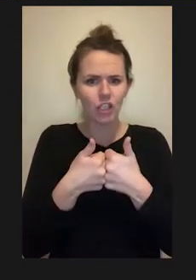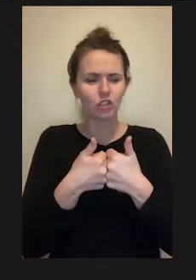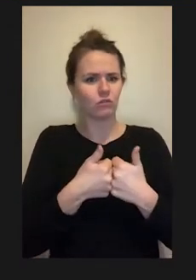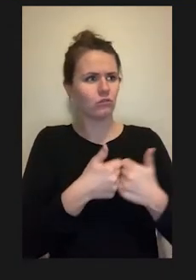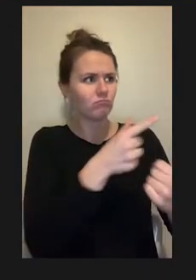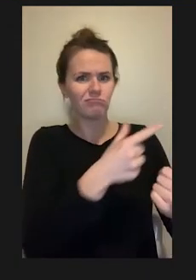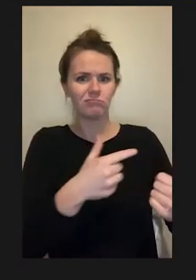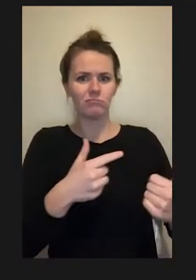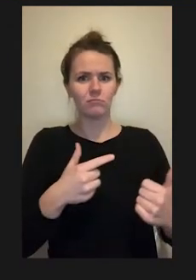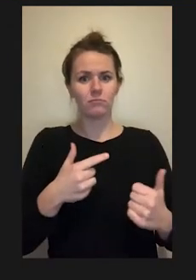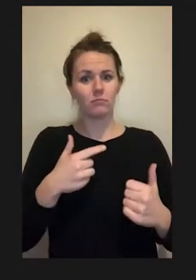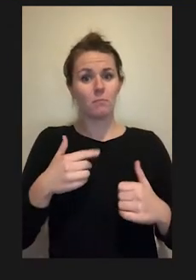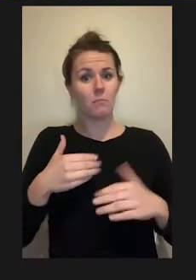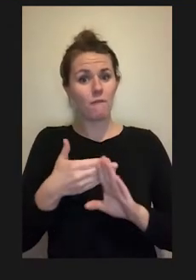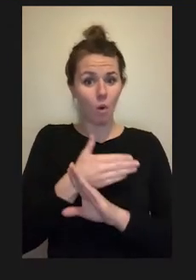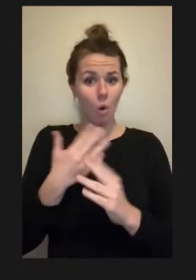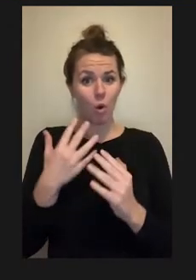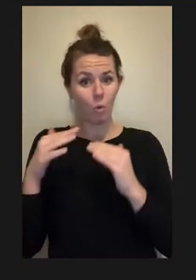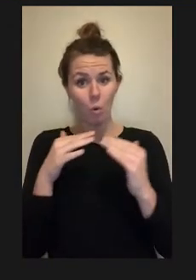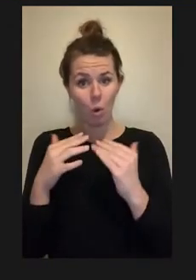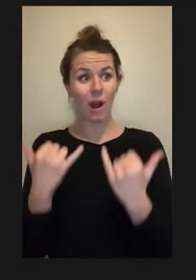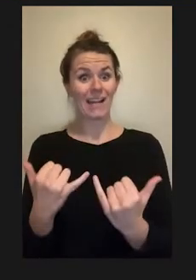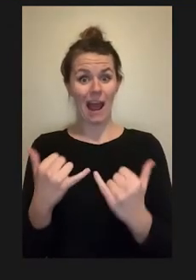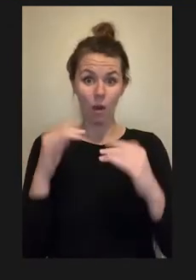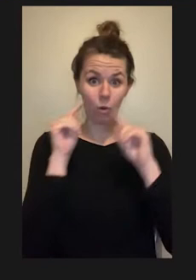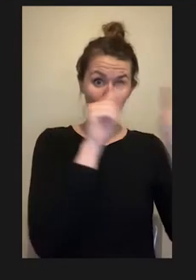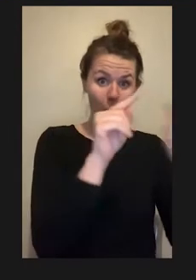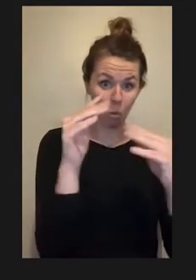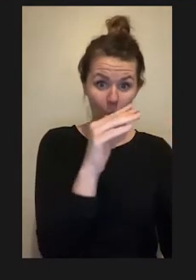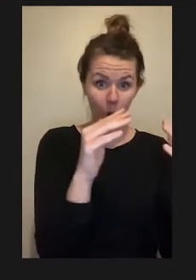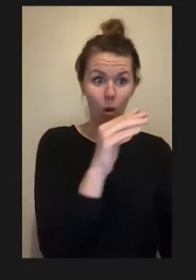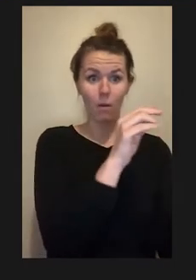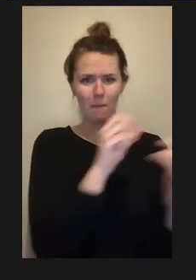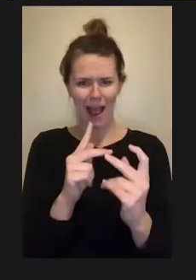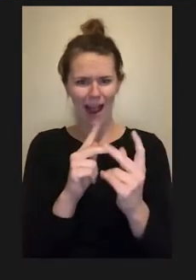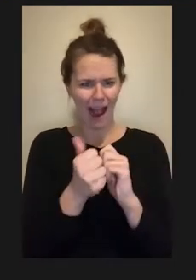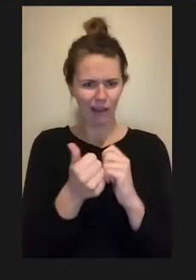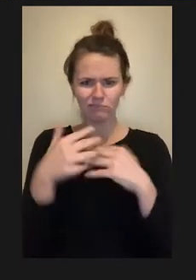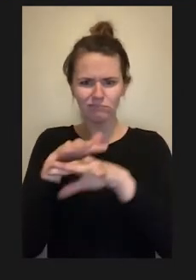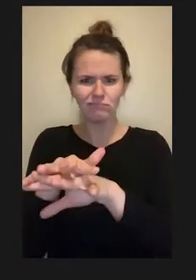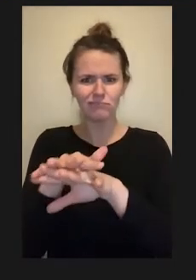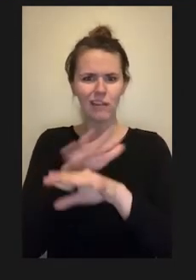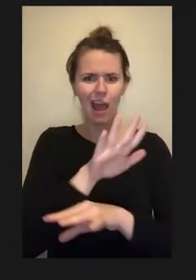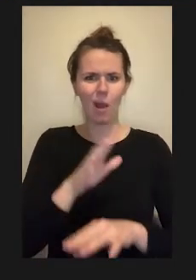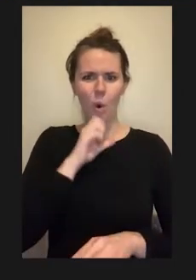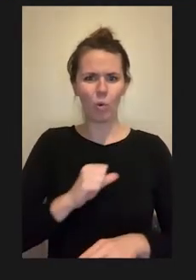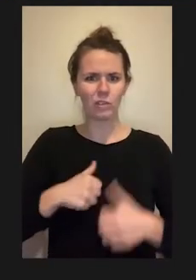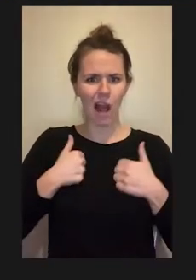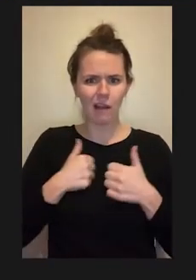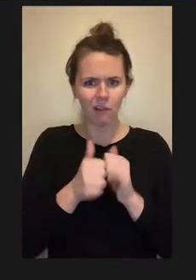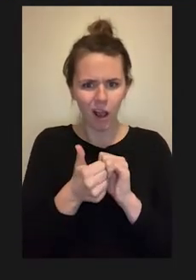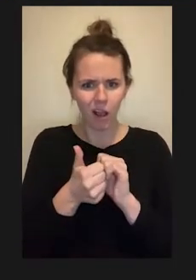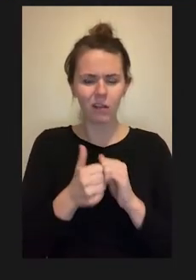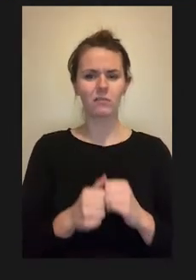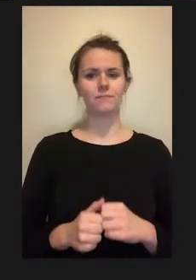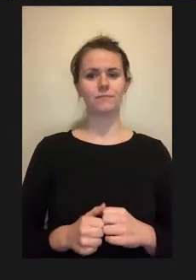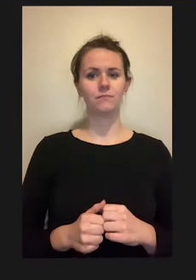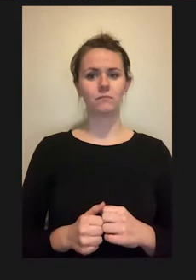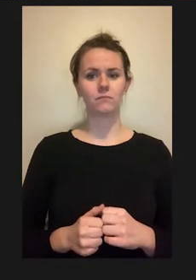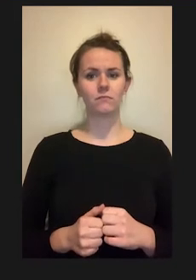original lives. The prevailing thought was among really a lot of people in health care in this